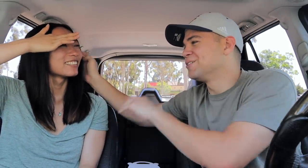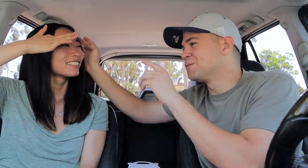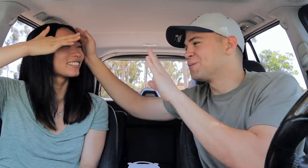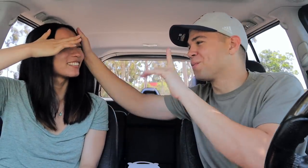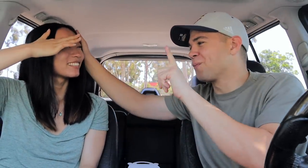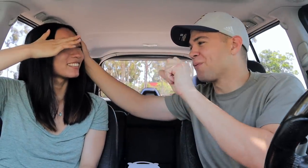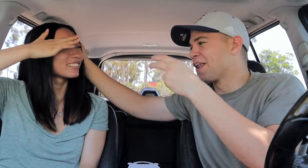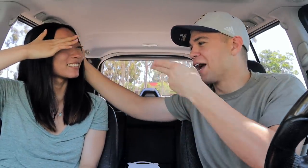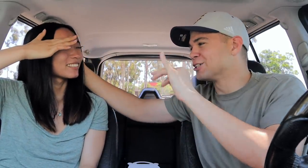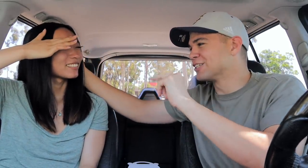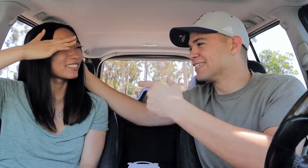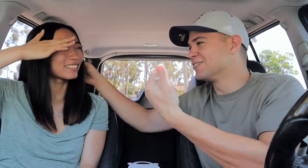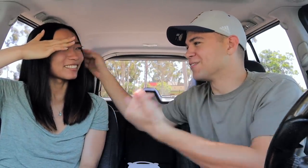You're blushing right now